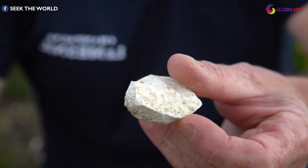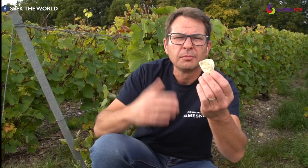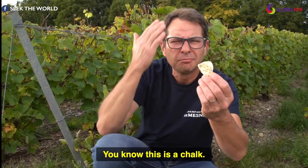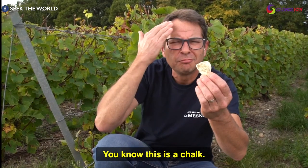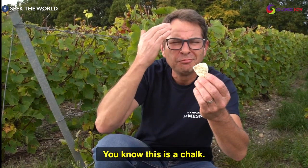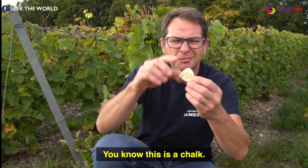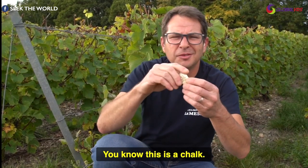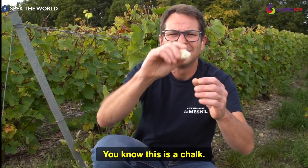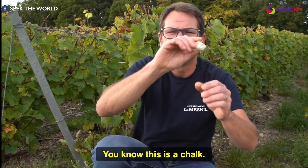you know this is a chalk